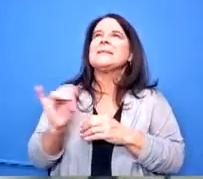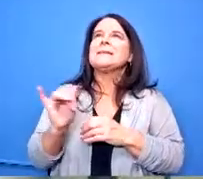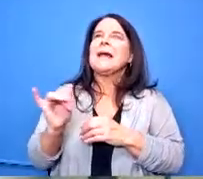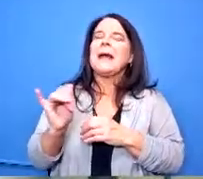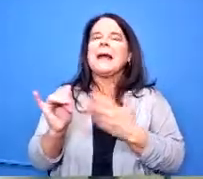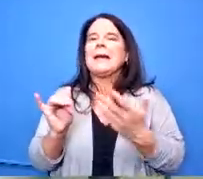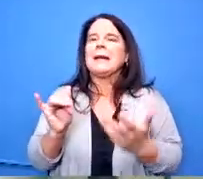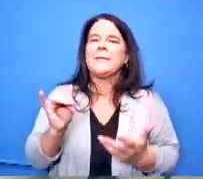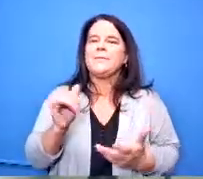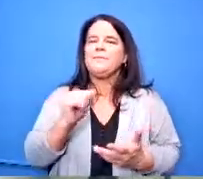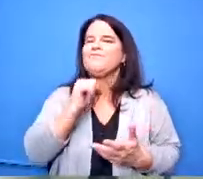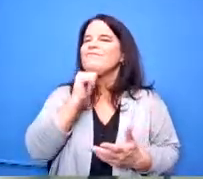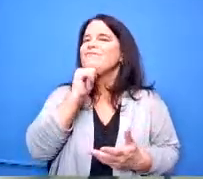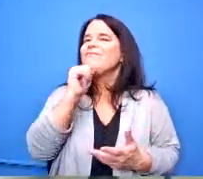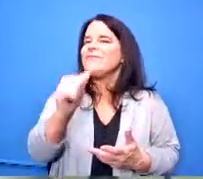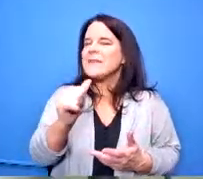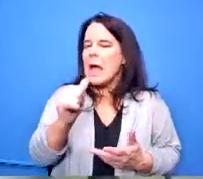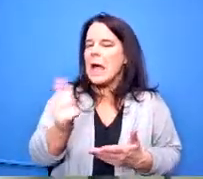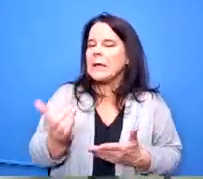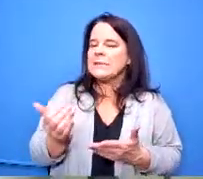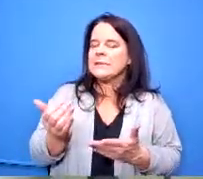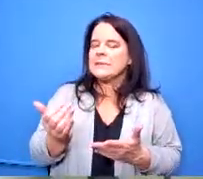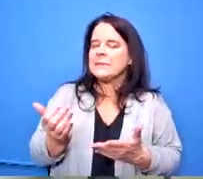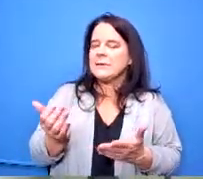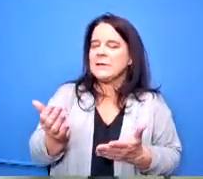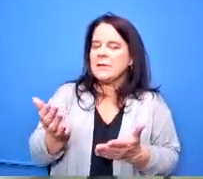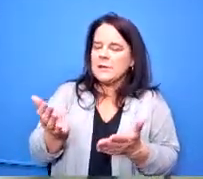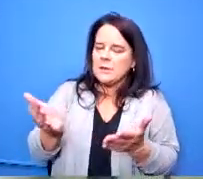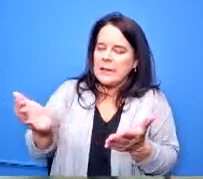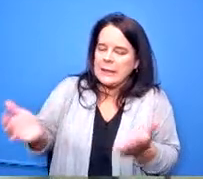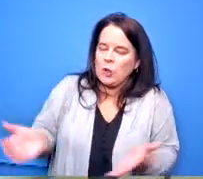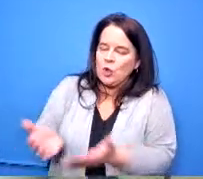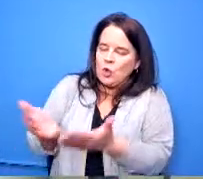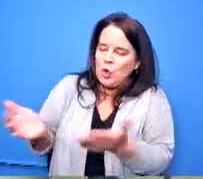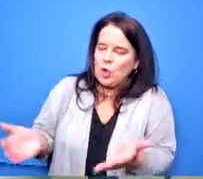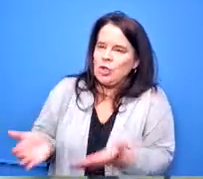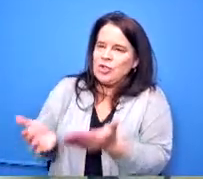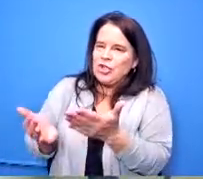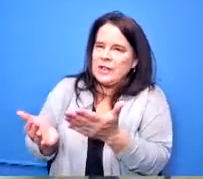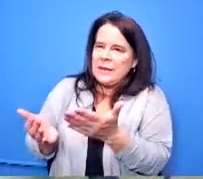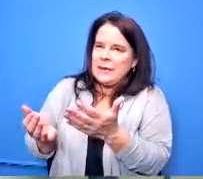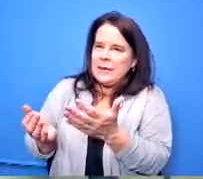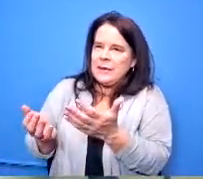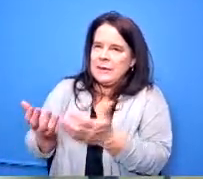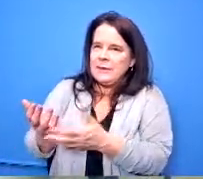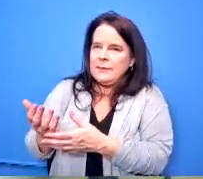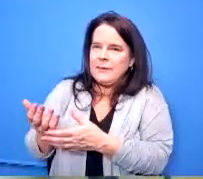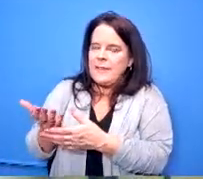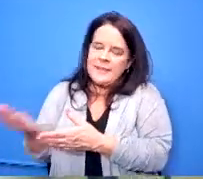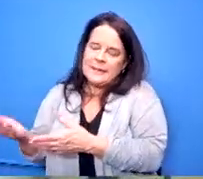not giving additional incentives in the other three schools for students to keep coming in a